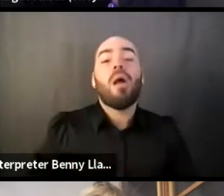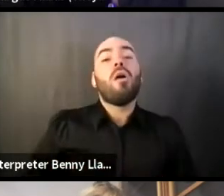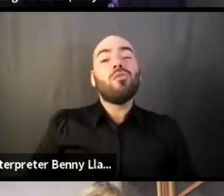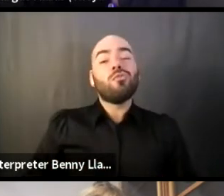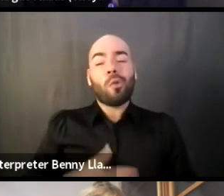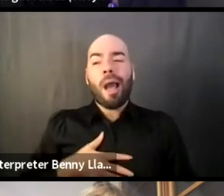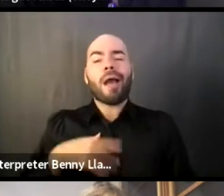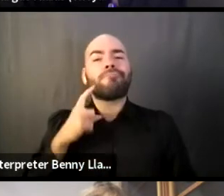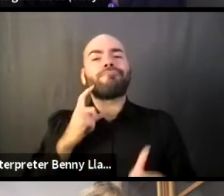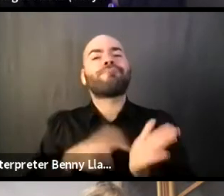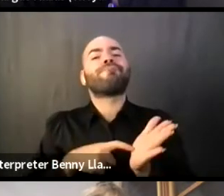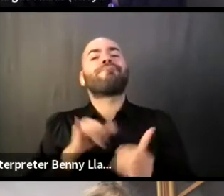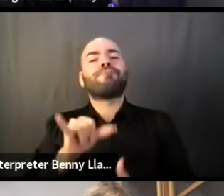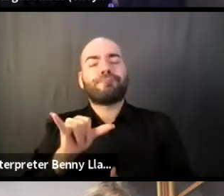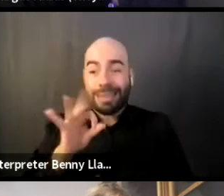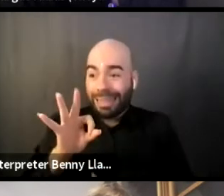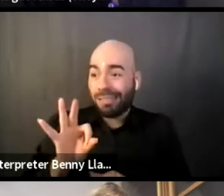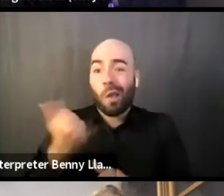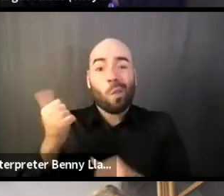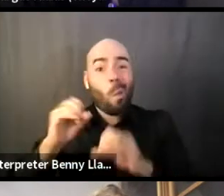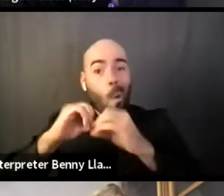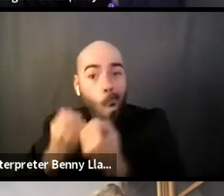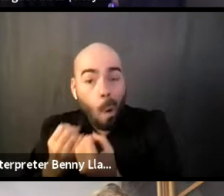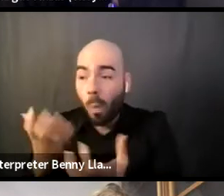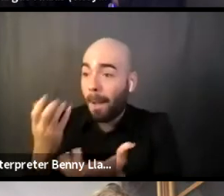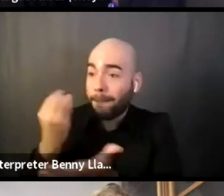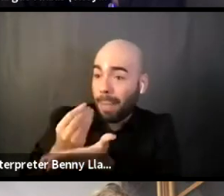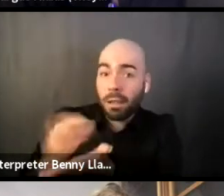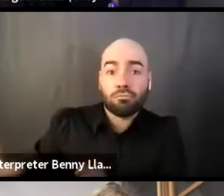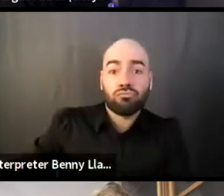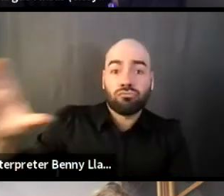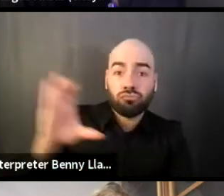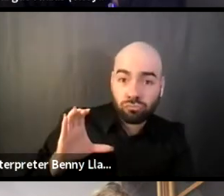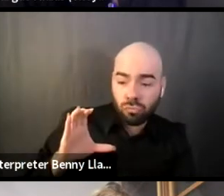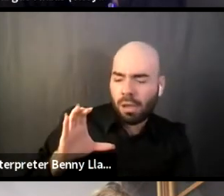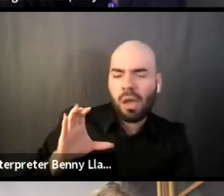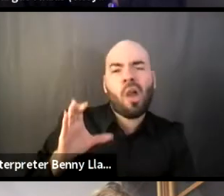were to try to fund us that, you know, it may be a little bit difficult, but I definitely